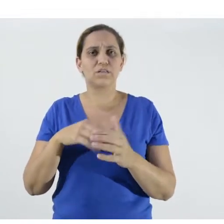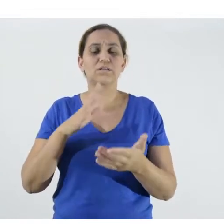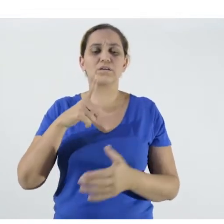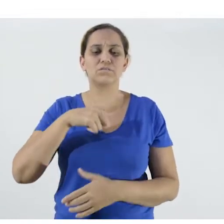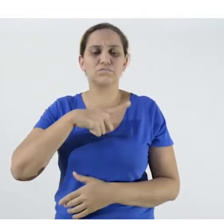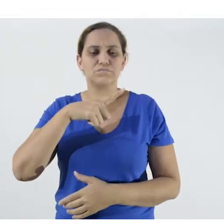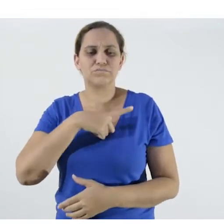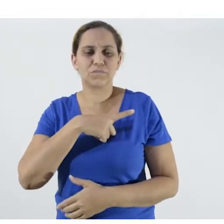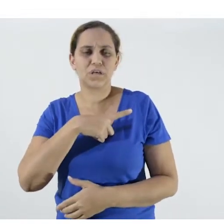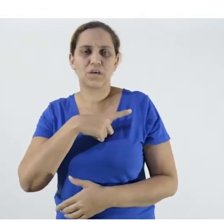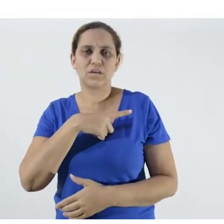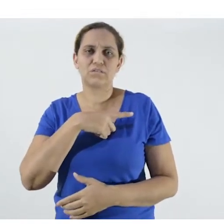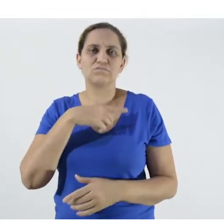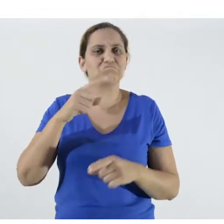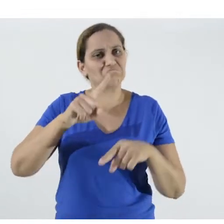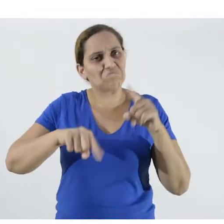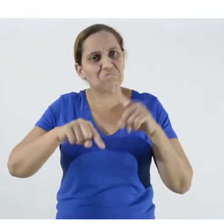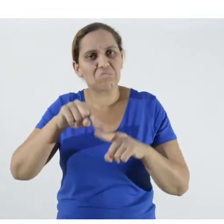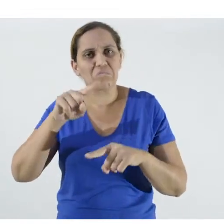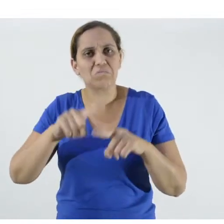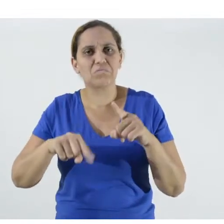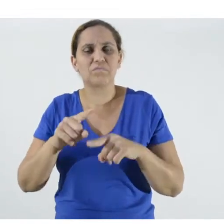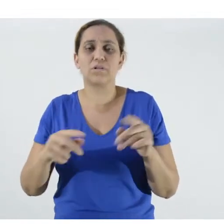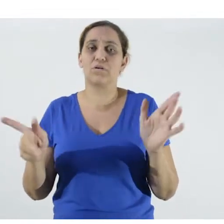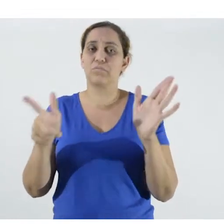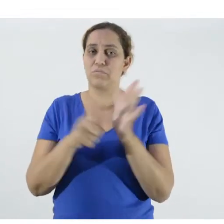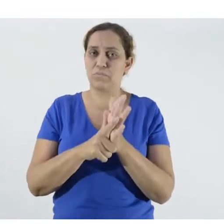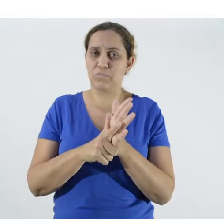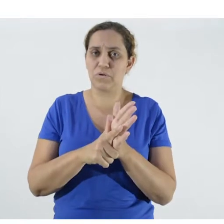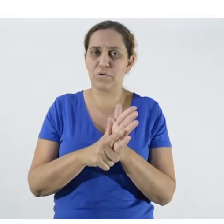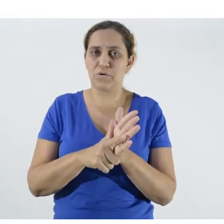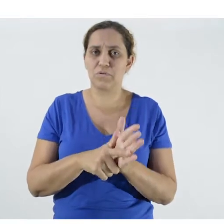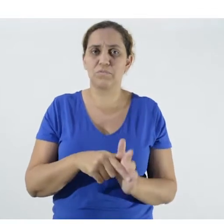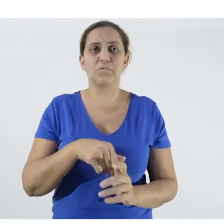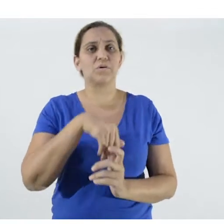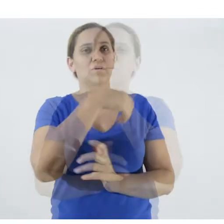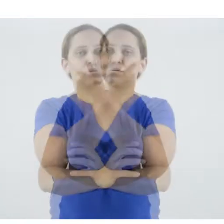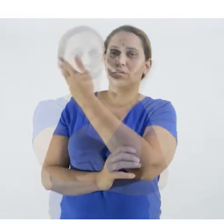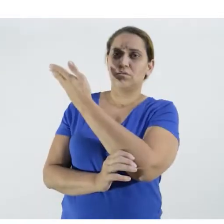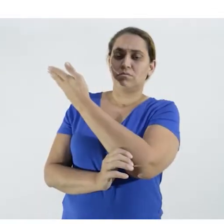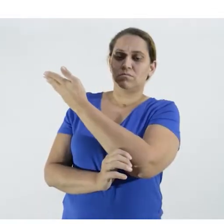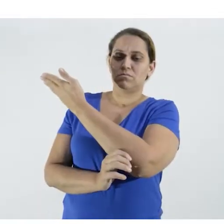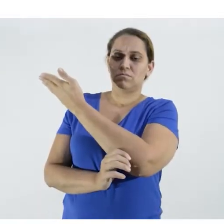We've done infographics on how to craft